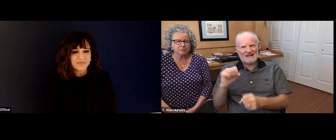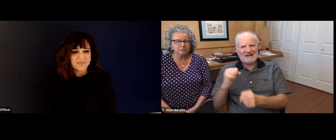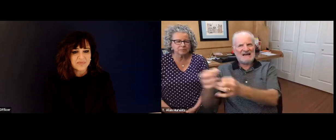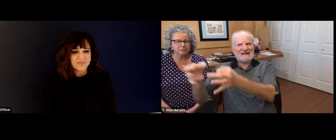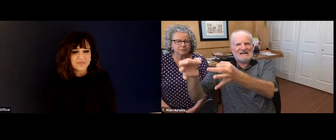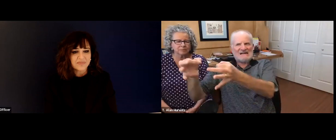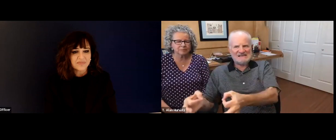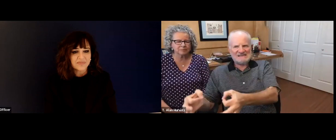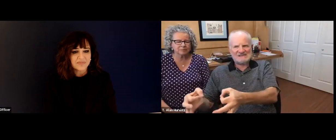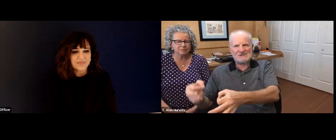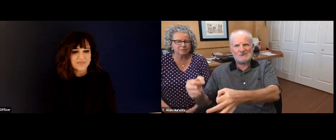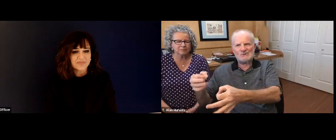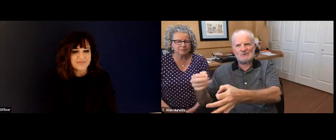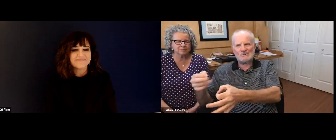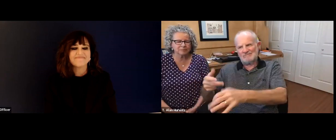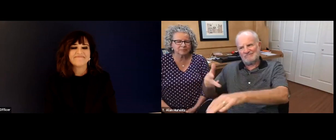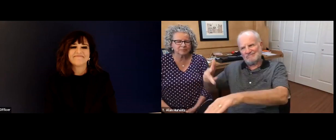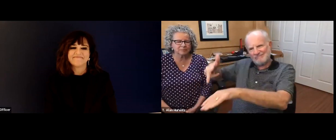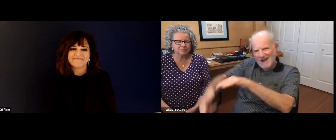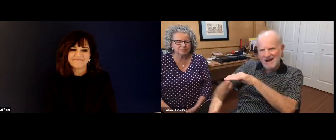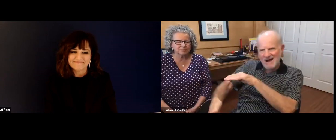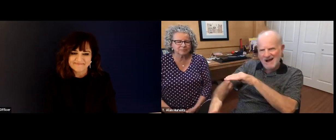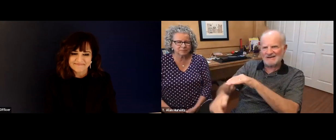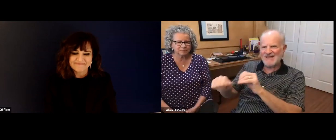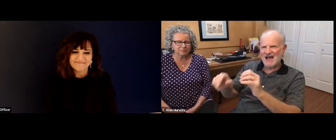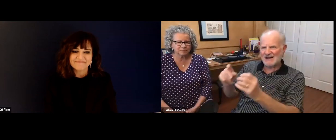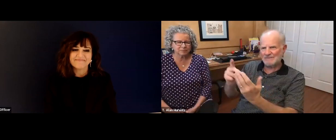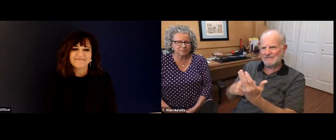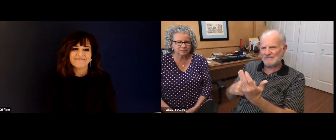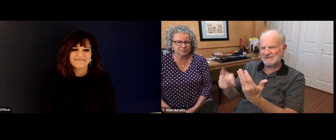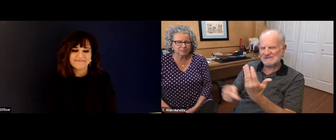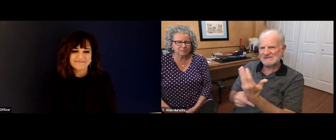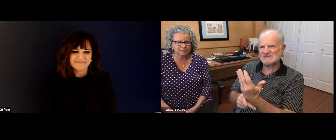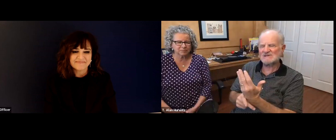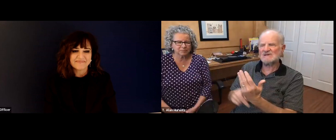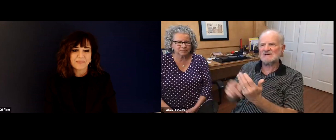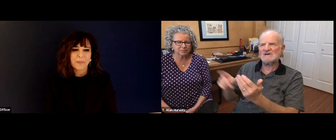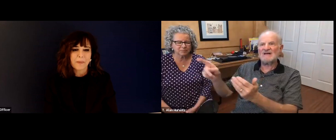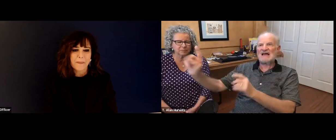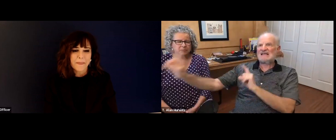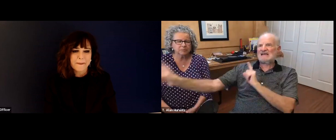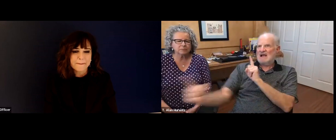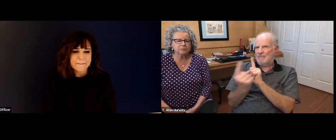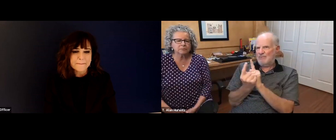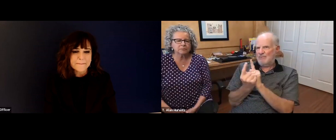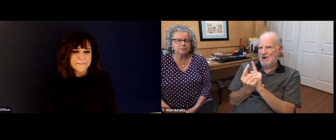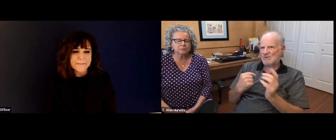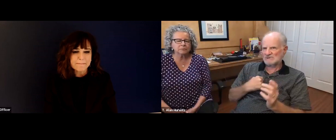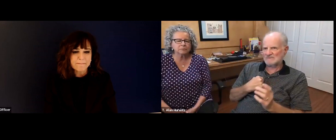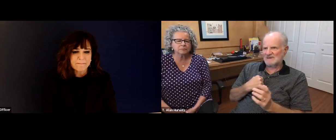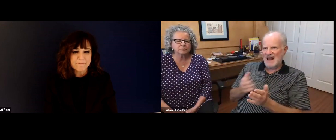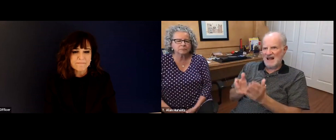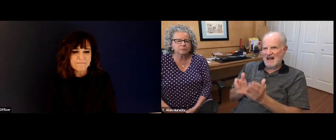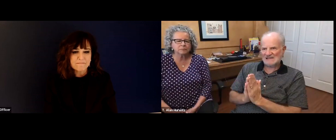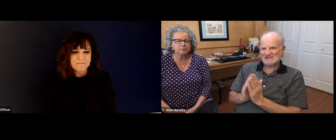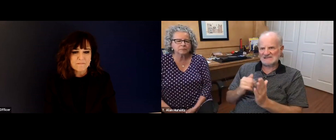to do great things, many of them became leaders in their own right in their careers. But it was a decision that our AI team